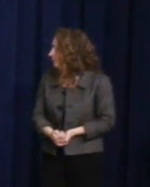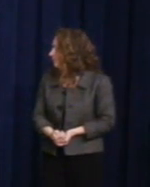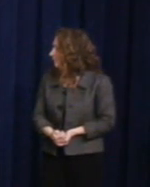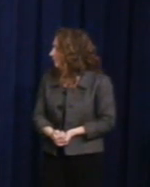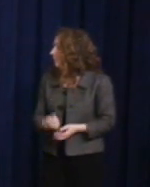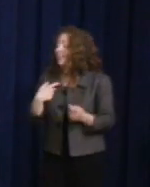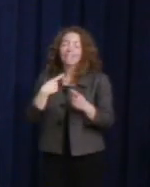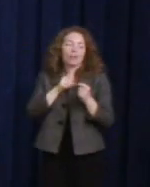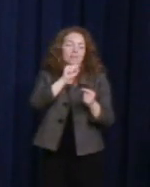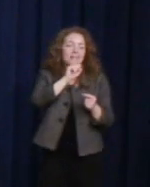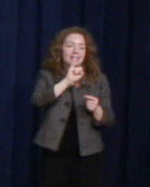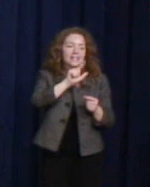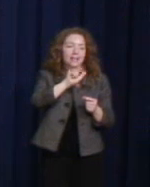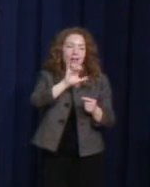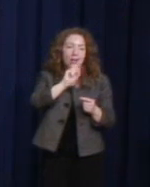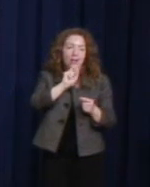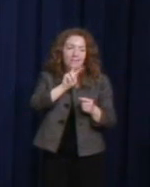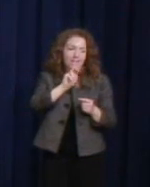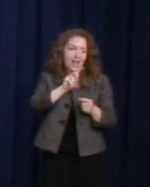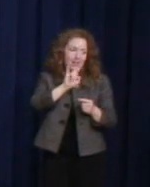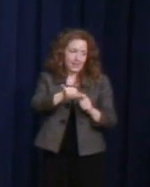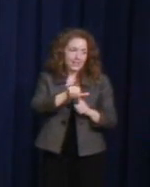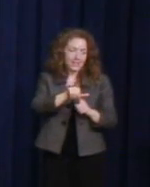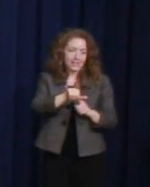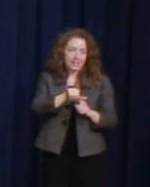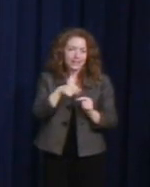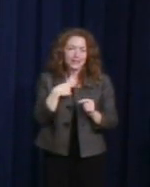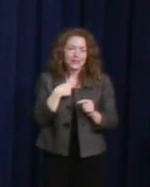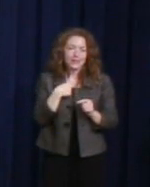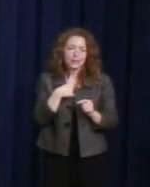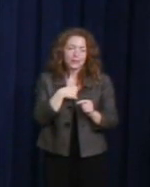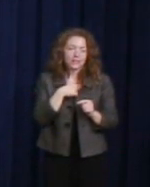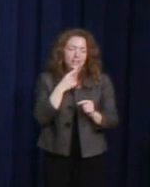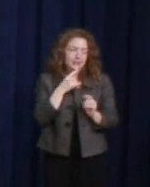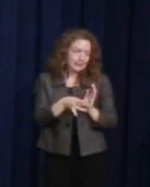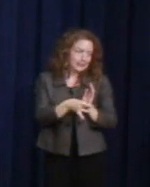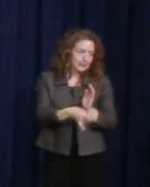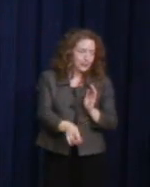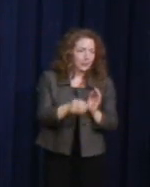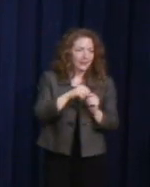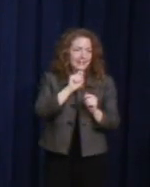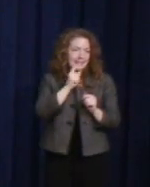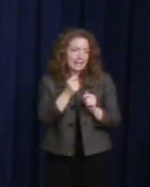Evan Low: I come from Silicon Valley in which we are very savvy with text messages and we usually don't send out mail anymore,